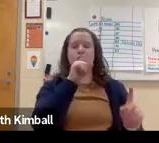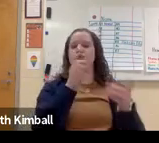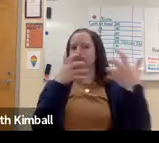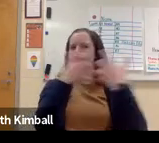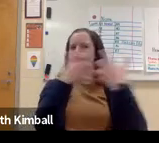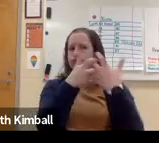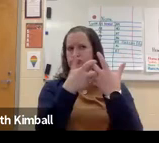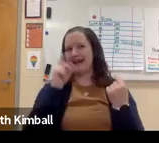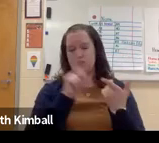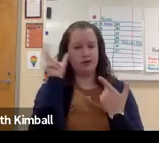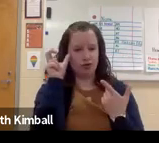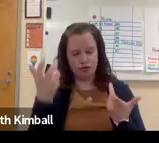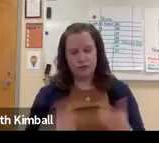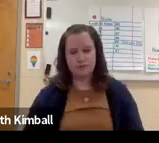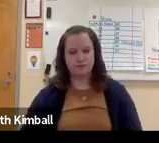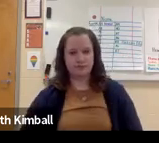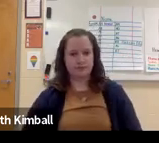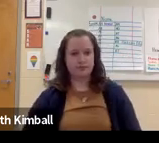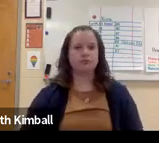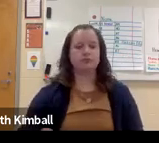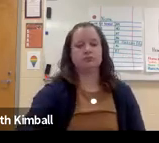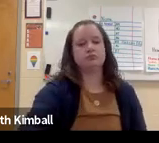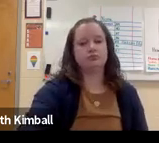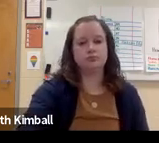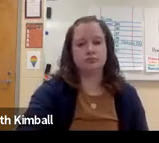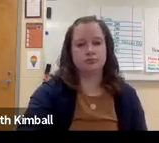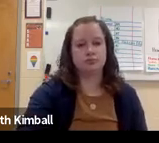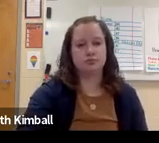Or I can connect to my iPhone, for example, to be able to use my hearing.